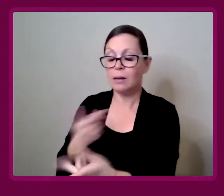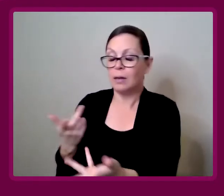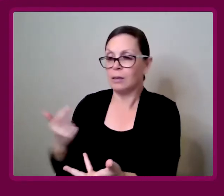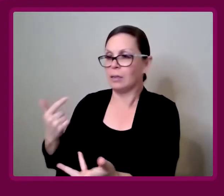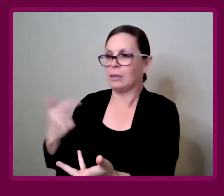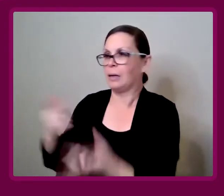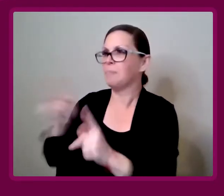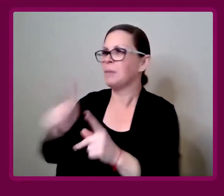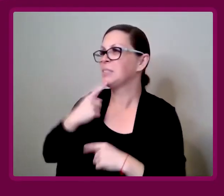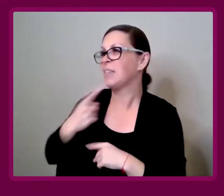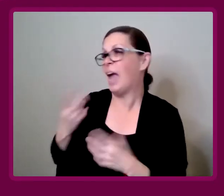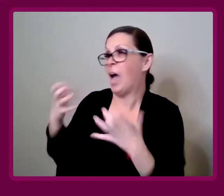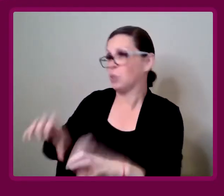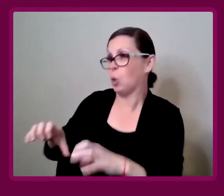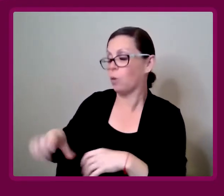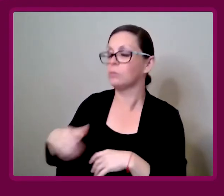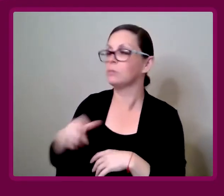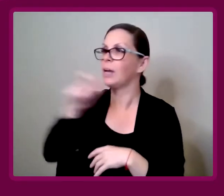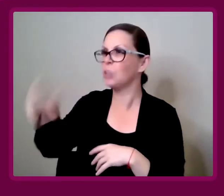I don't want this," and they strip it out.